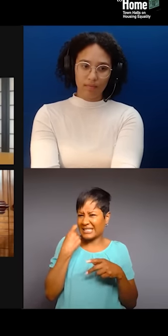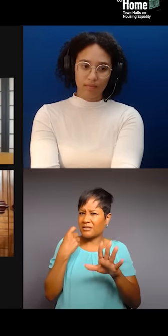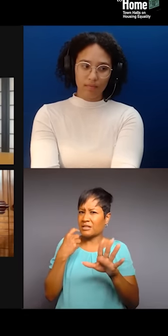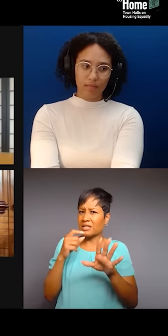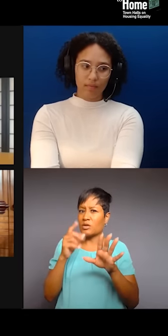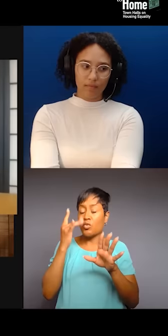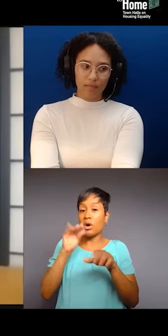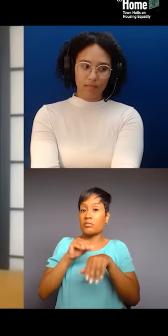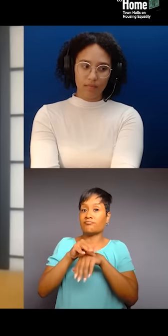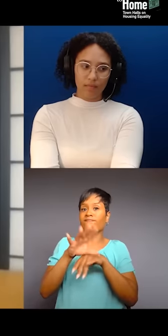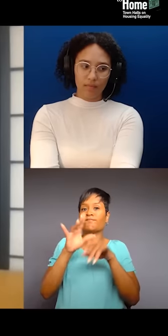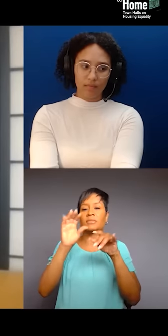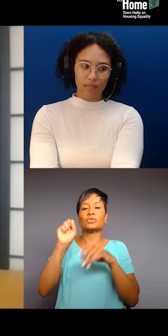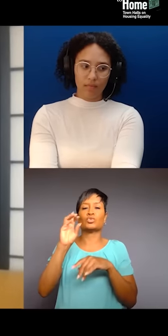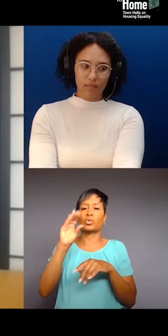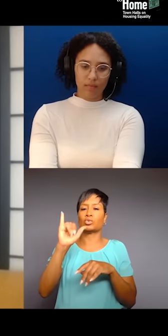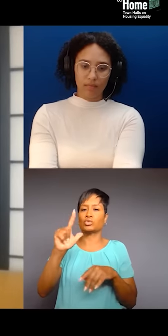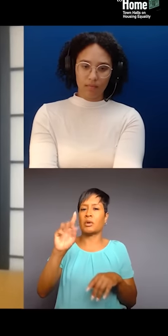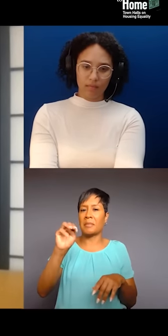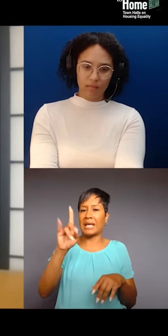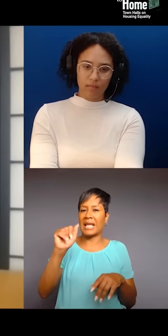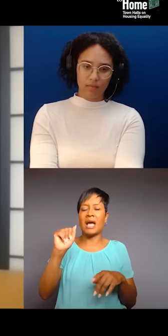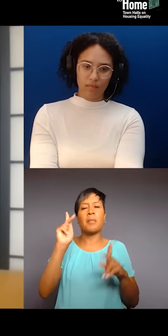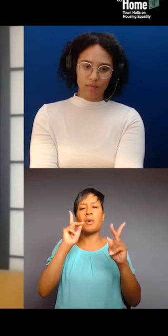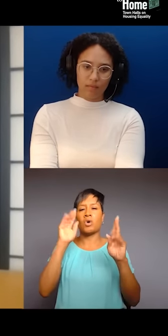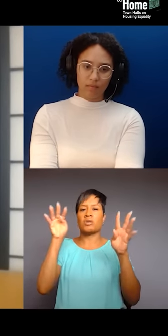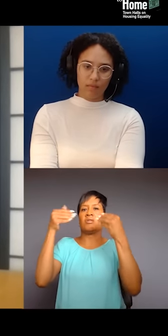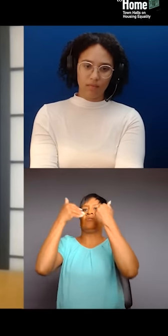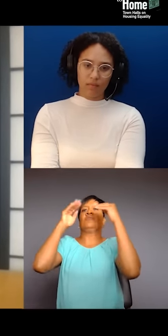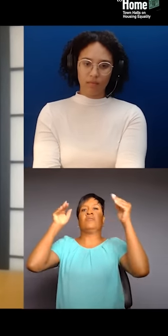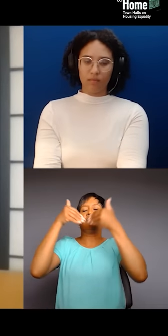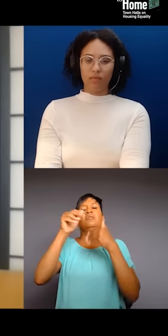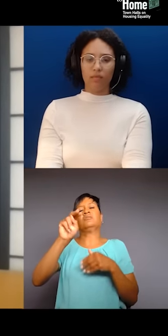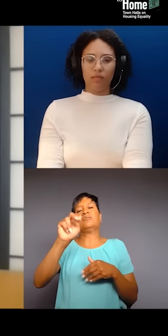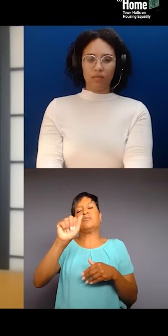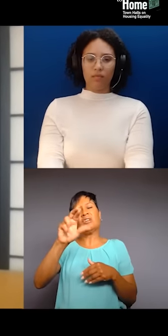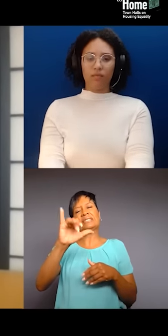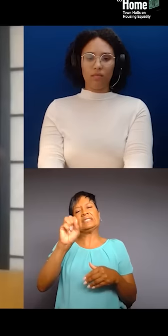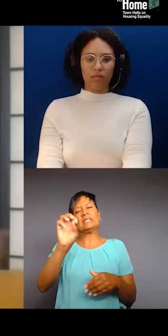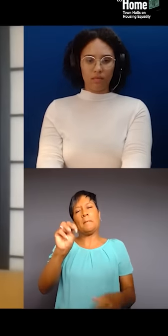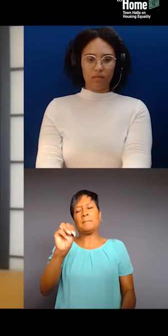and the narcissism of social media is that, you know, a lot of folks, of course, you know, say that they do community-centered work.